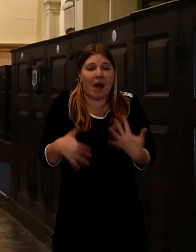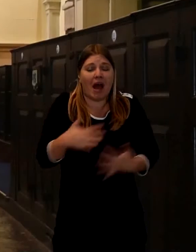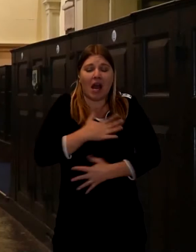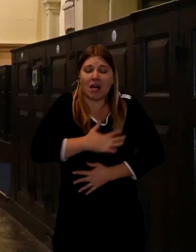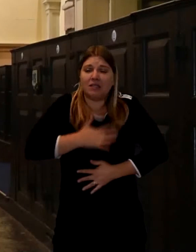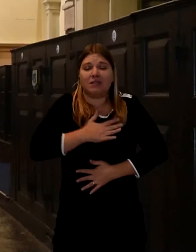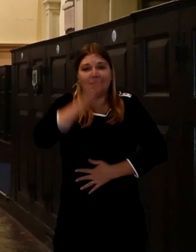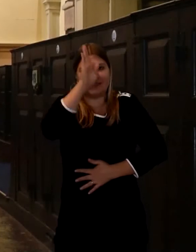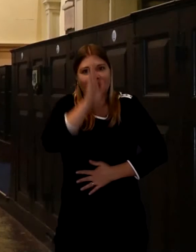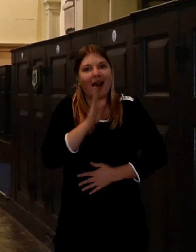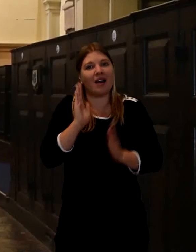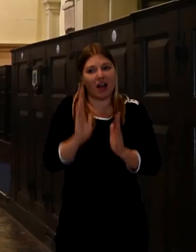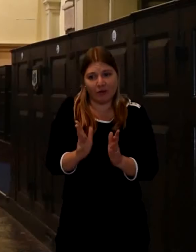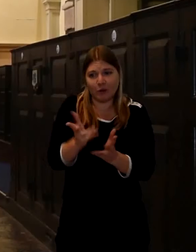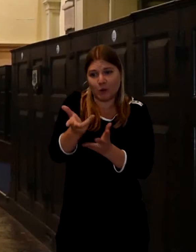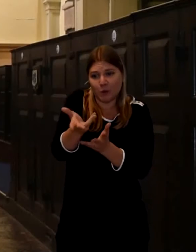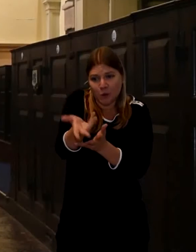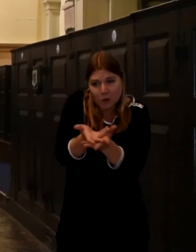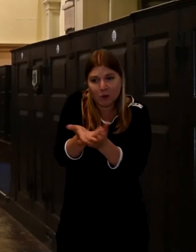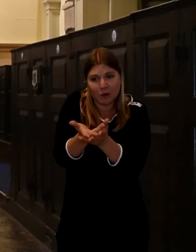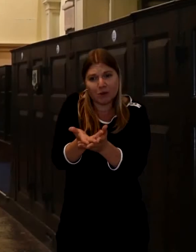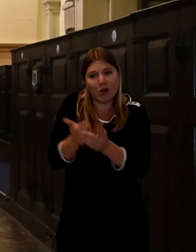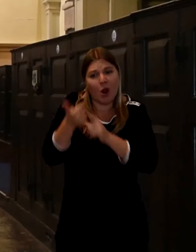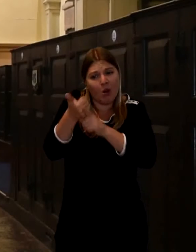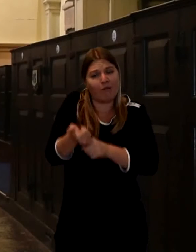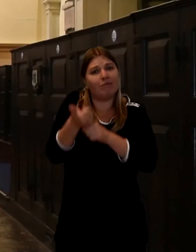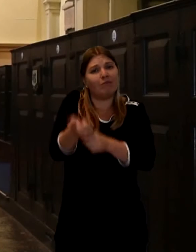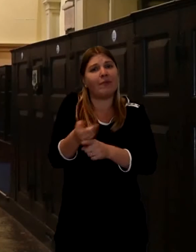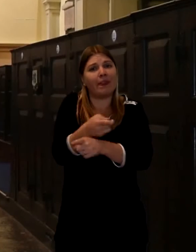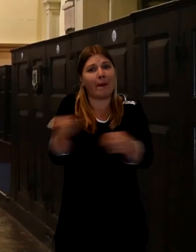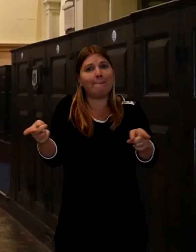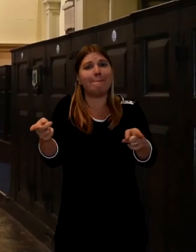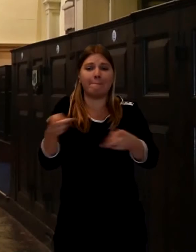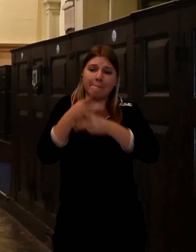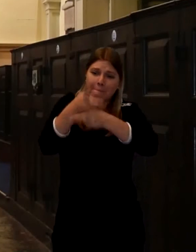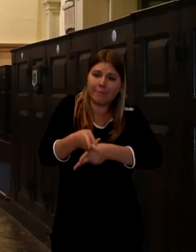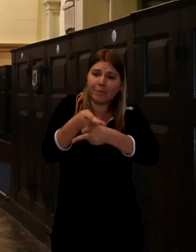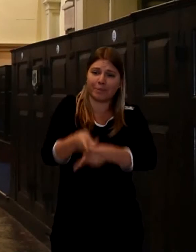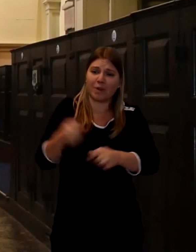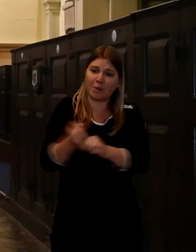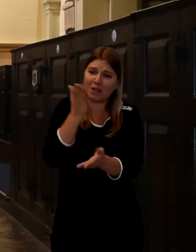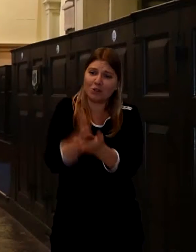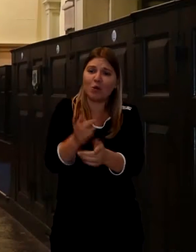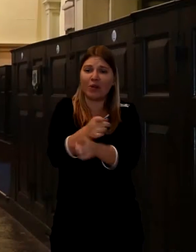and to affirm them that they've done everything they could for the person they've loved.